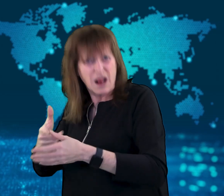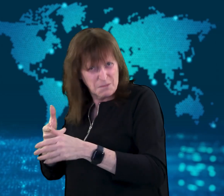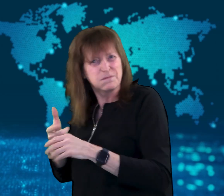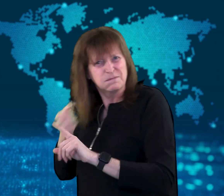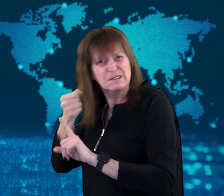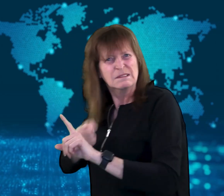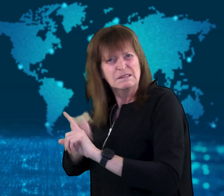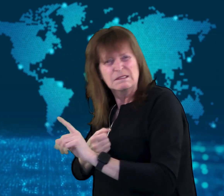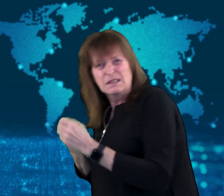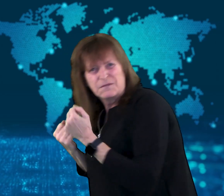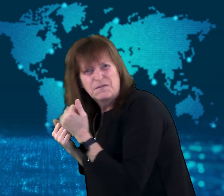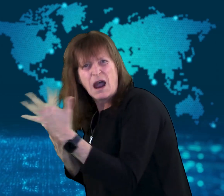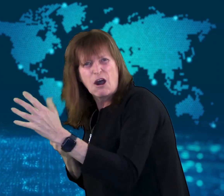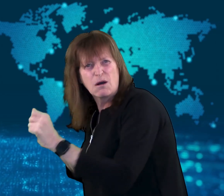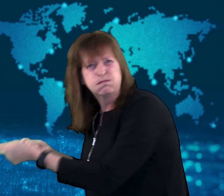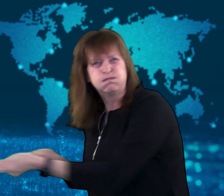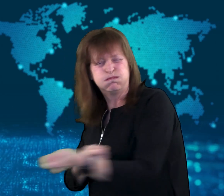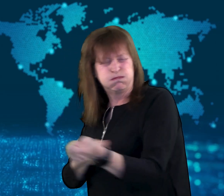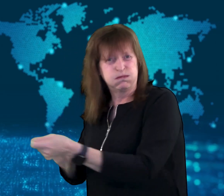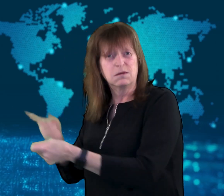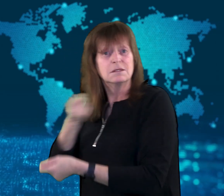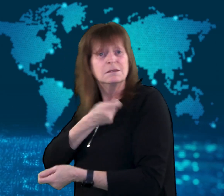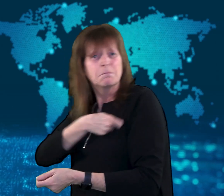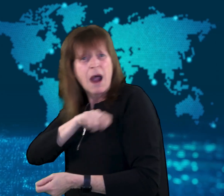help in the disaster.